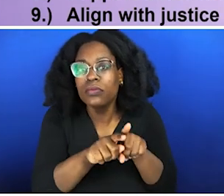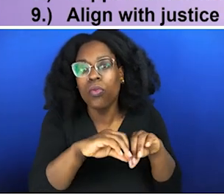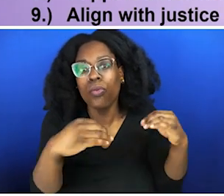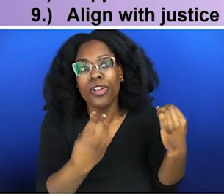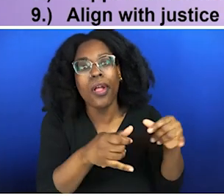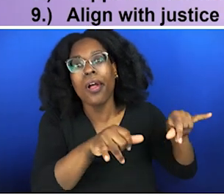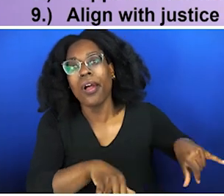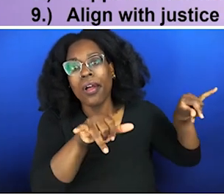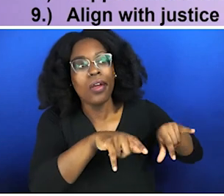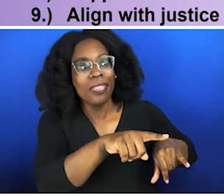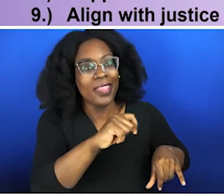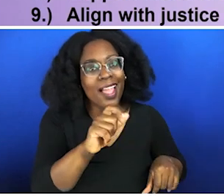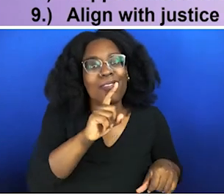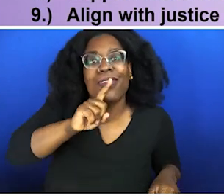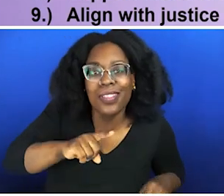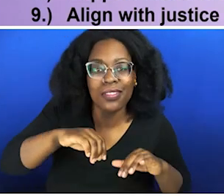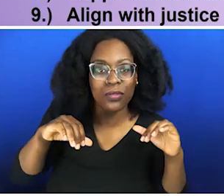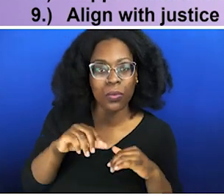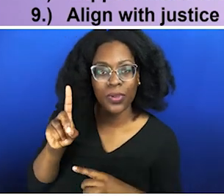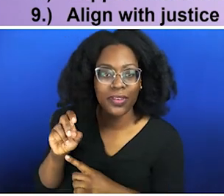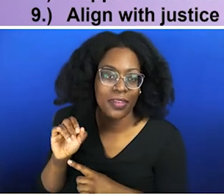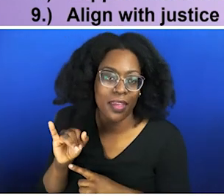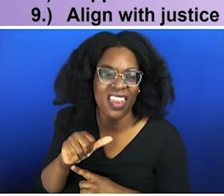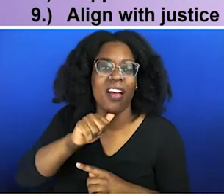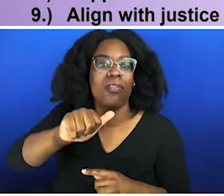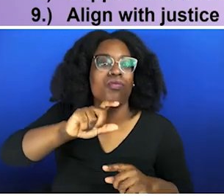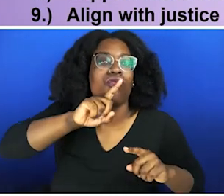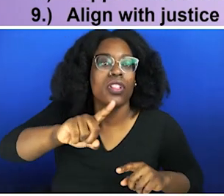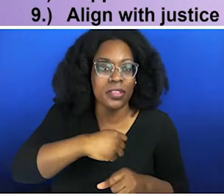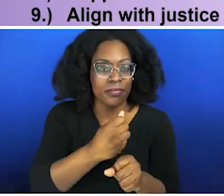that do watered-down DEI. No, how are you really bringing in those radical players that